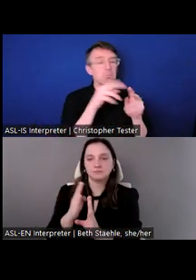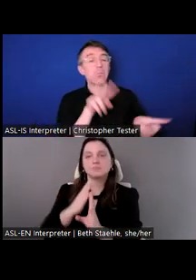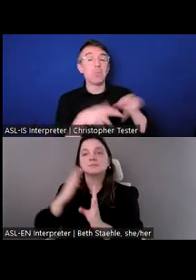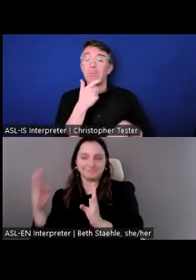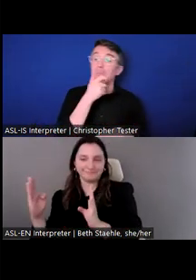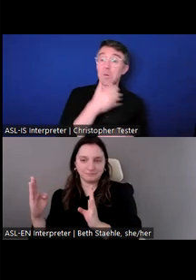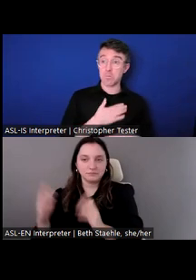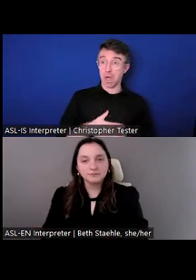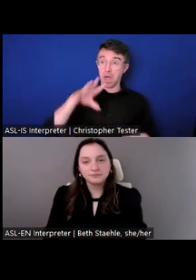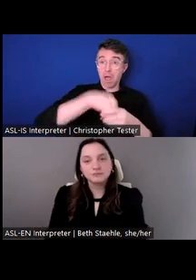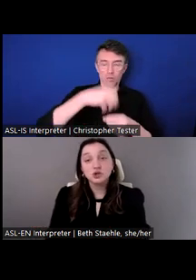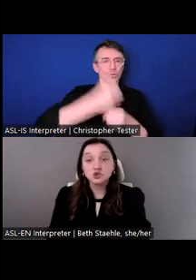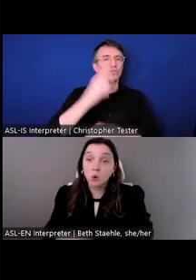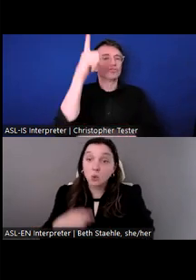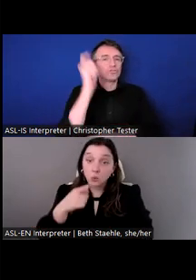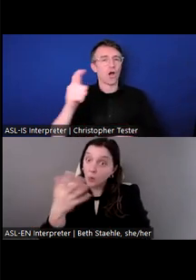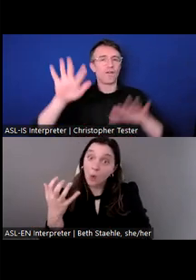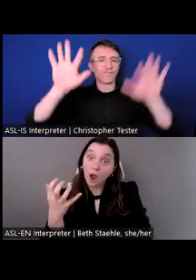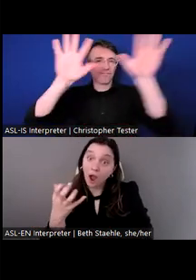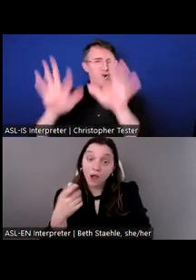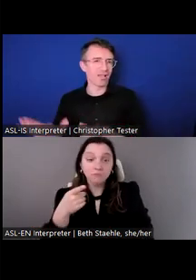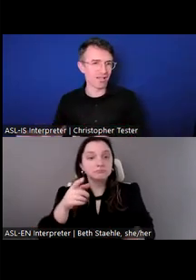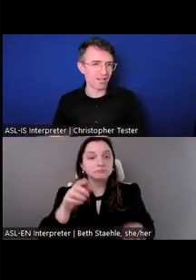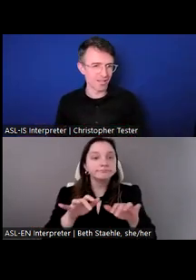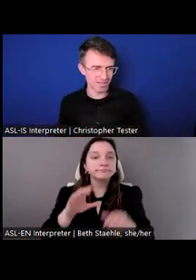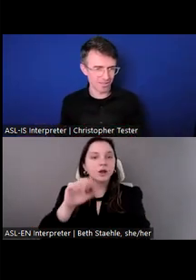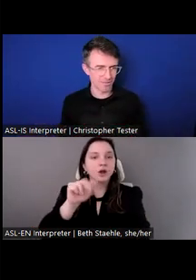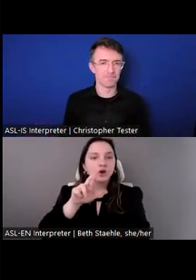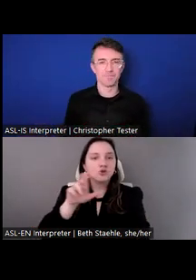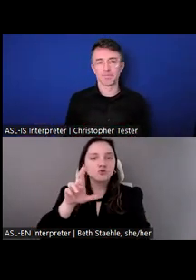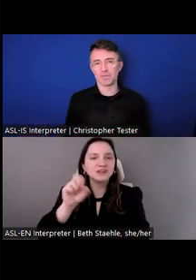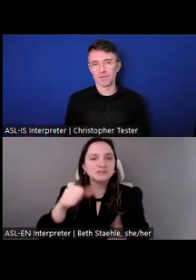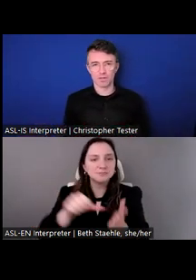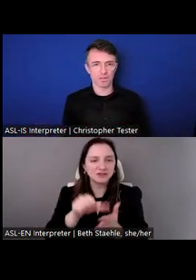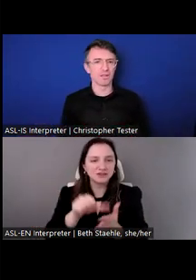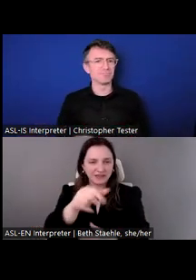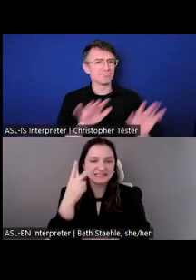Please check out the careers page which is listed on the slide.